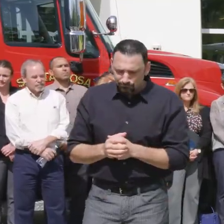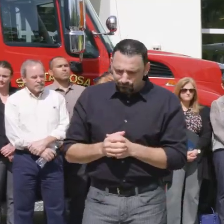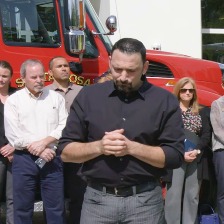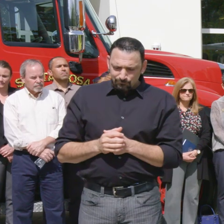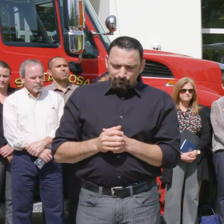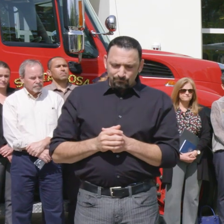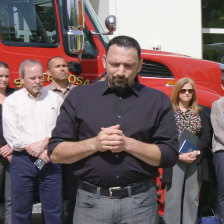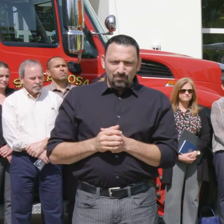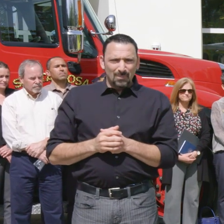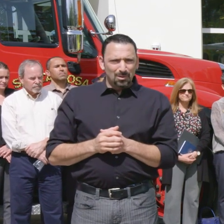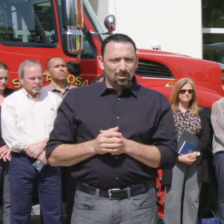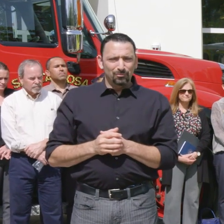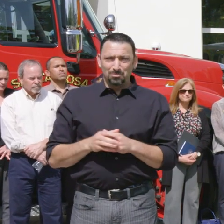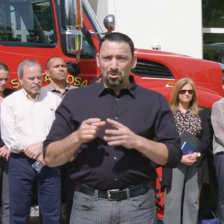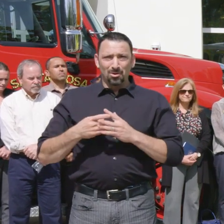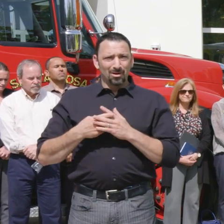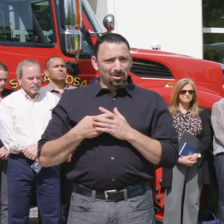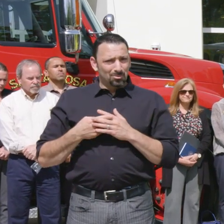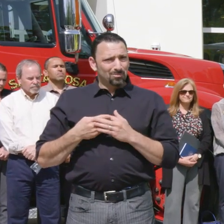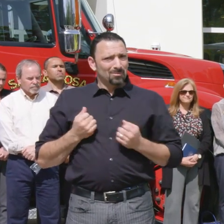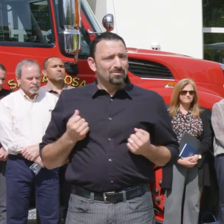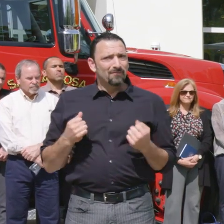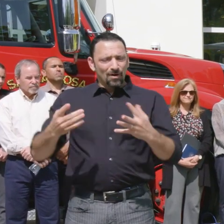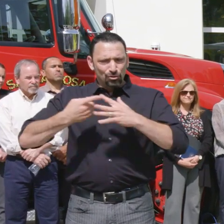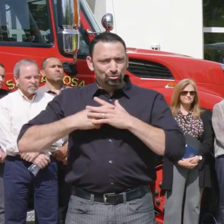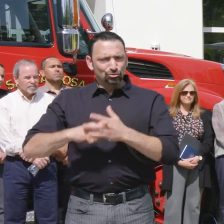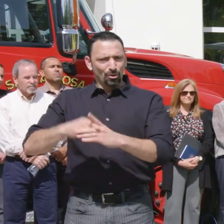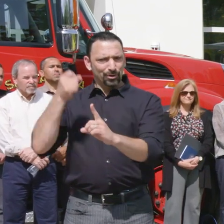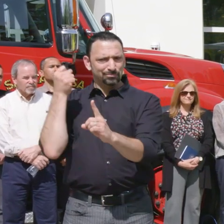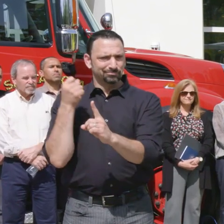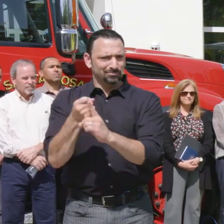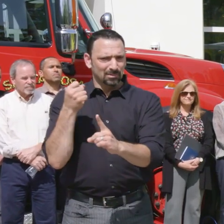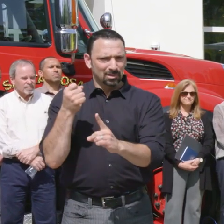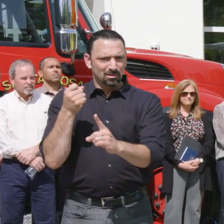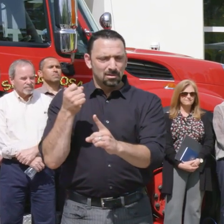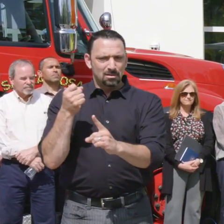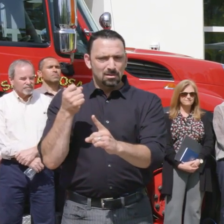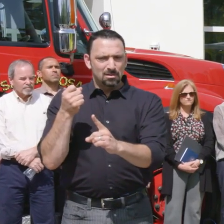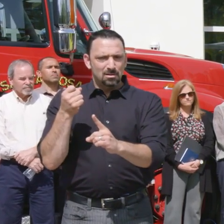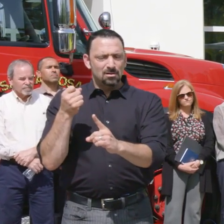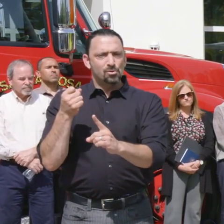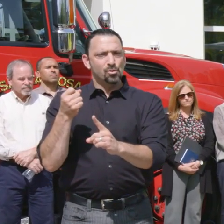catastrophic, very devastating event, the response has been a one team one fight